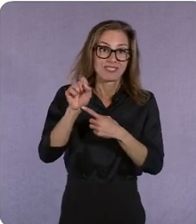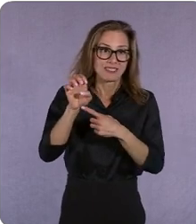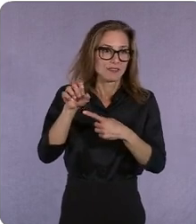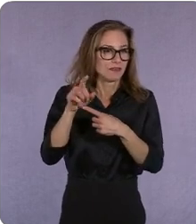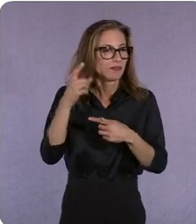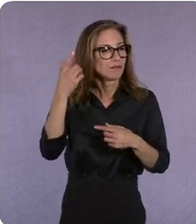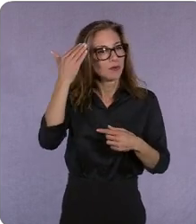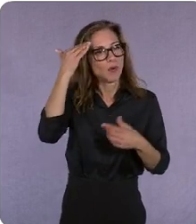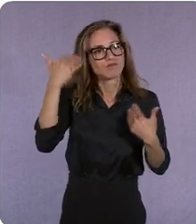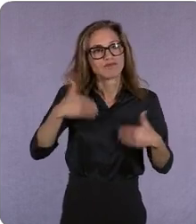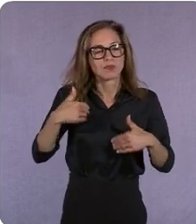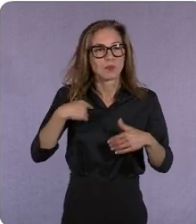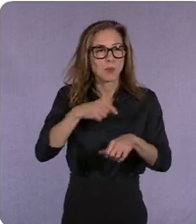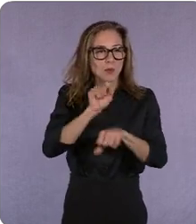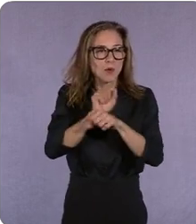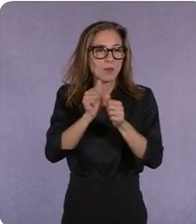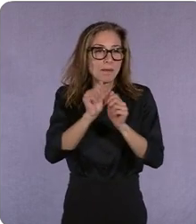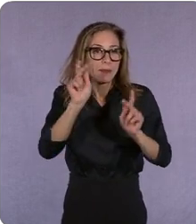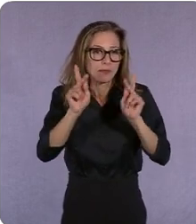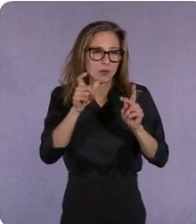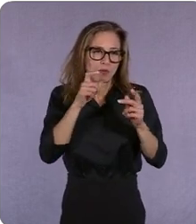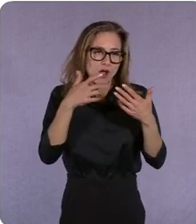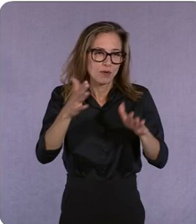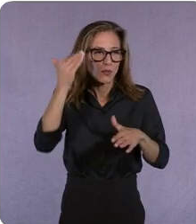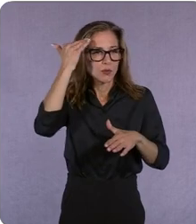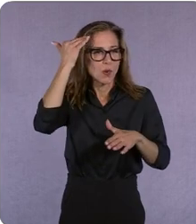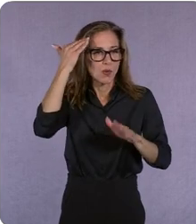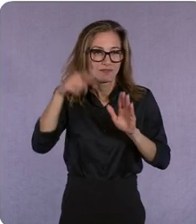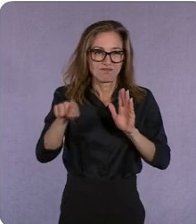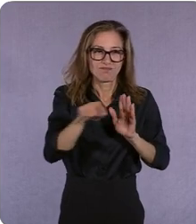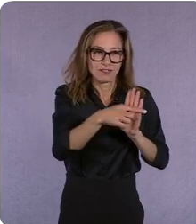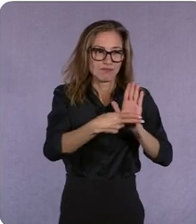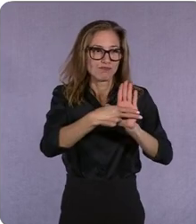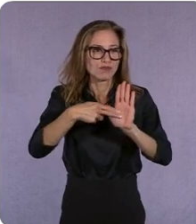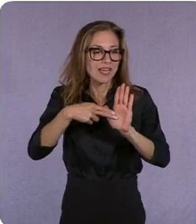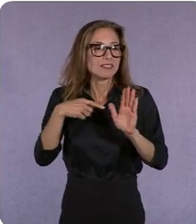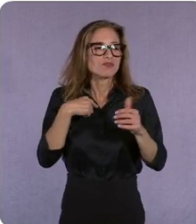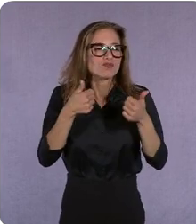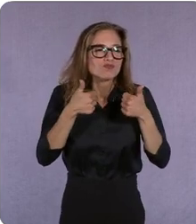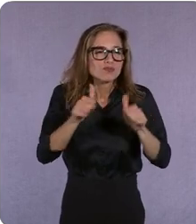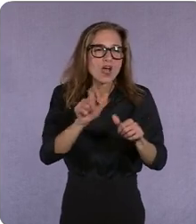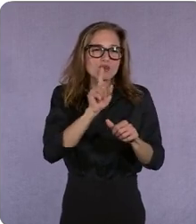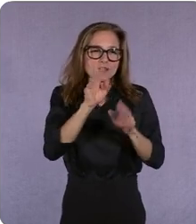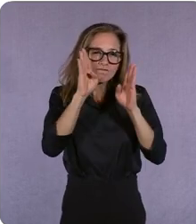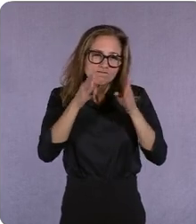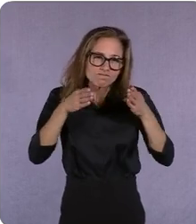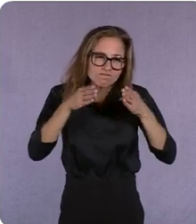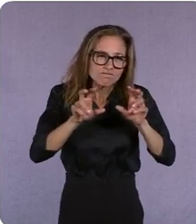only we can uniquely do as partners and we really spend a lot of time finding stacking the deck on